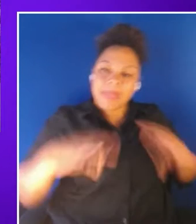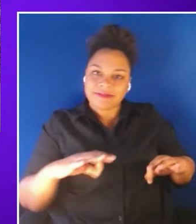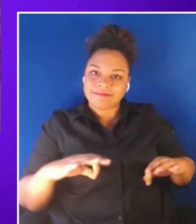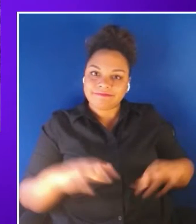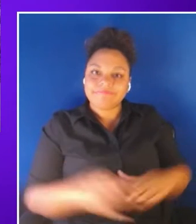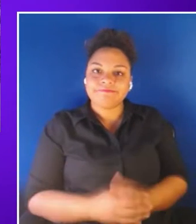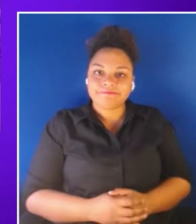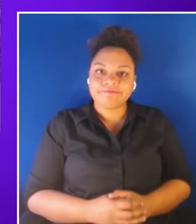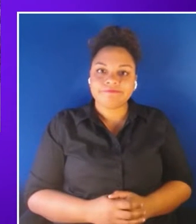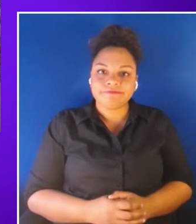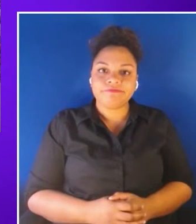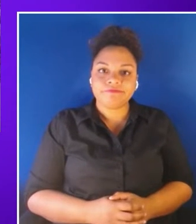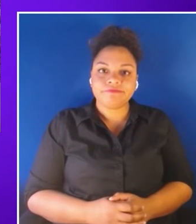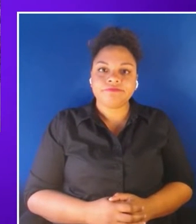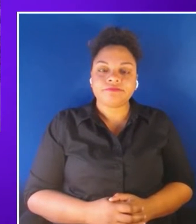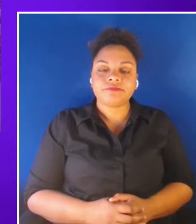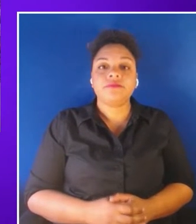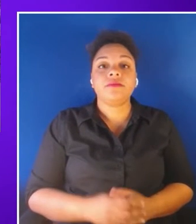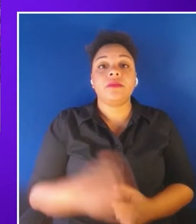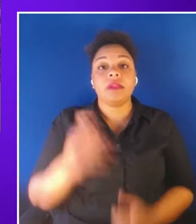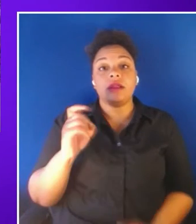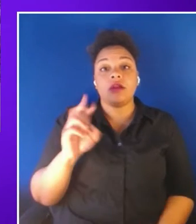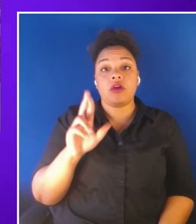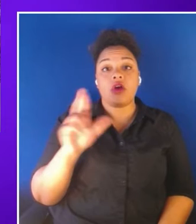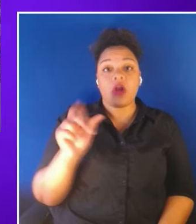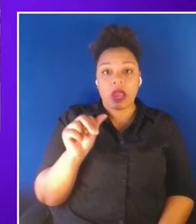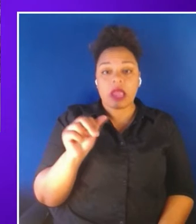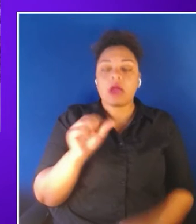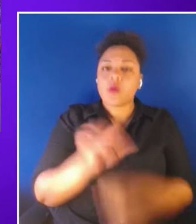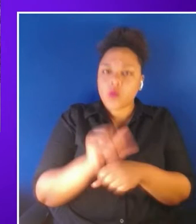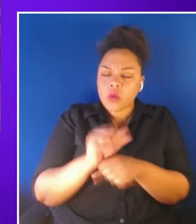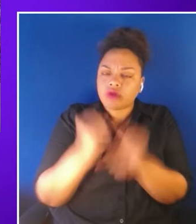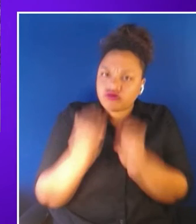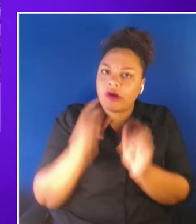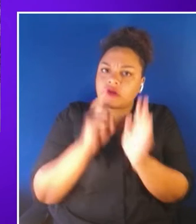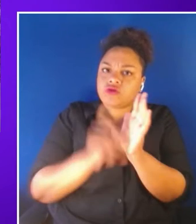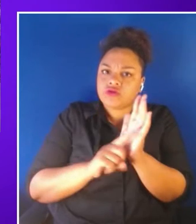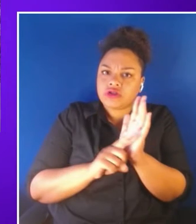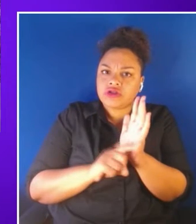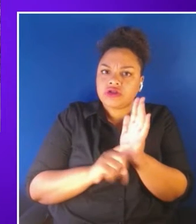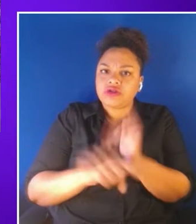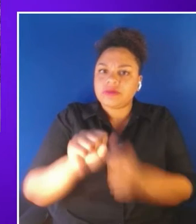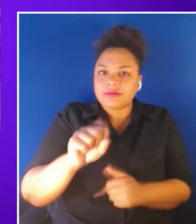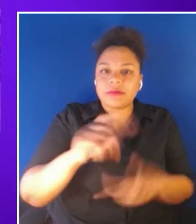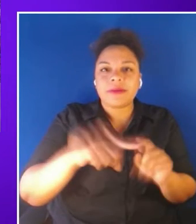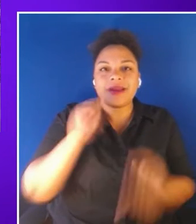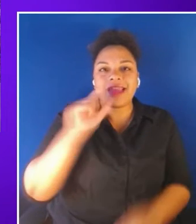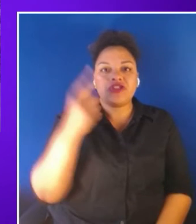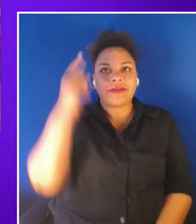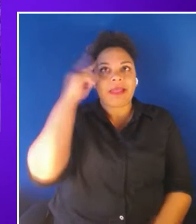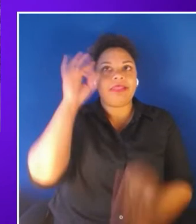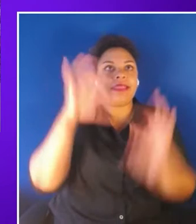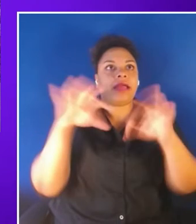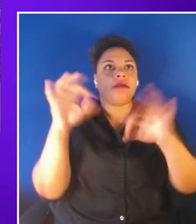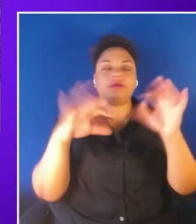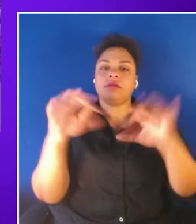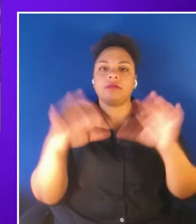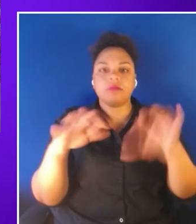While the work of XR Access is deeply rooted in research it's not just a think tank. Its members and working groups are hard at work every day